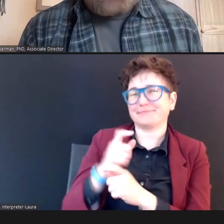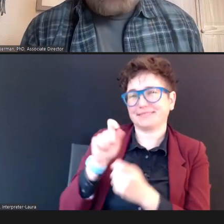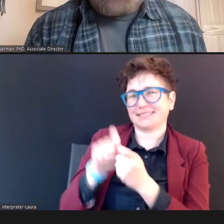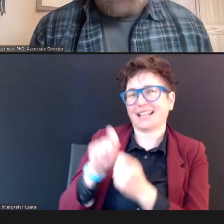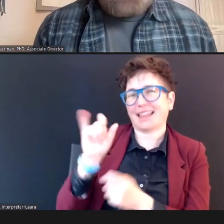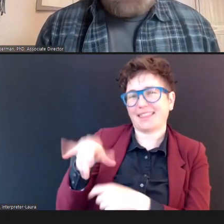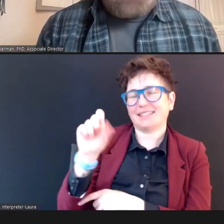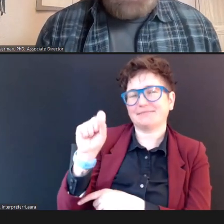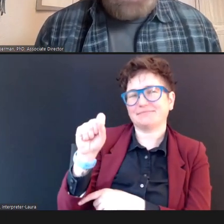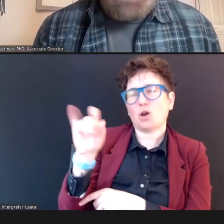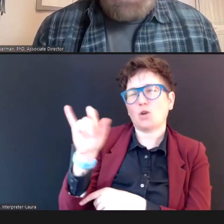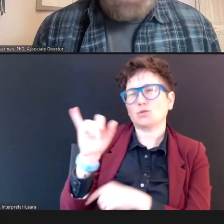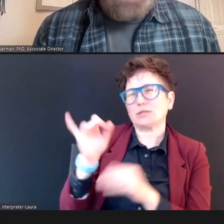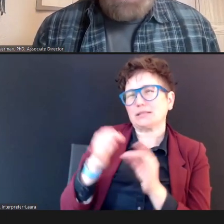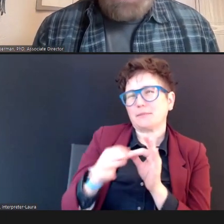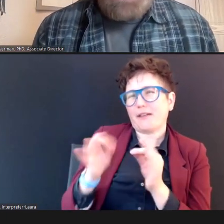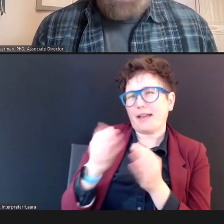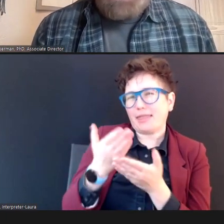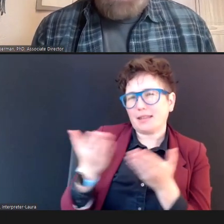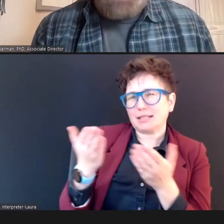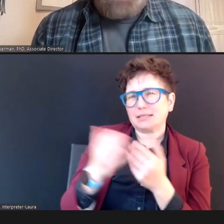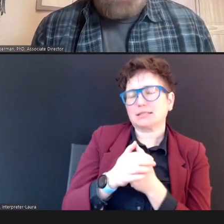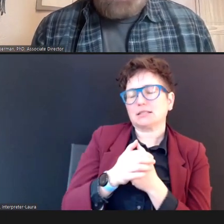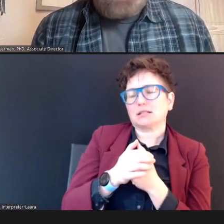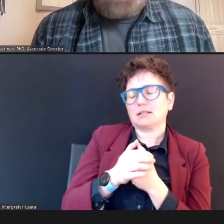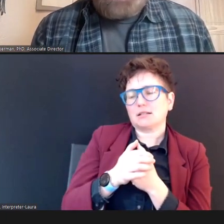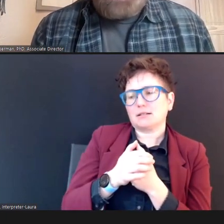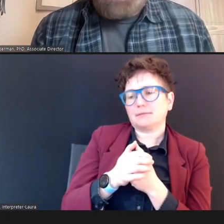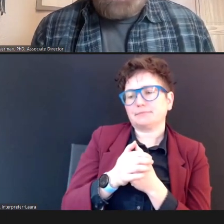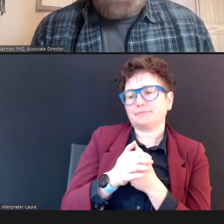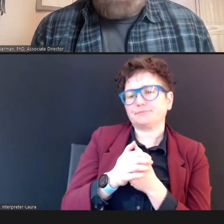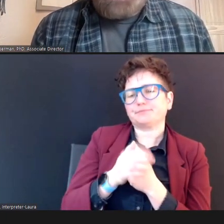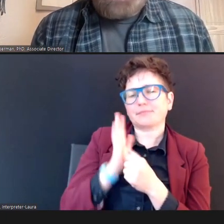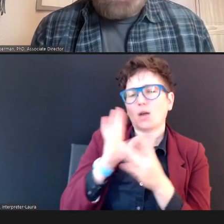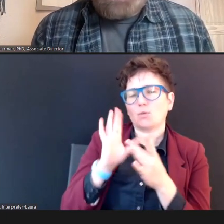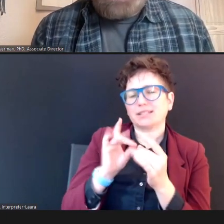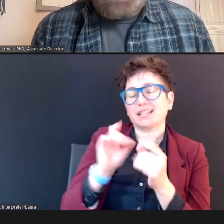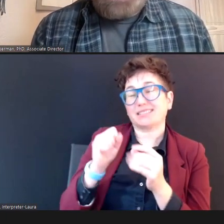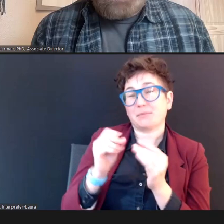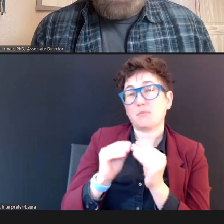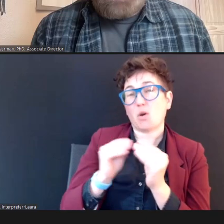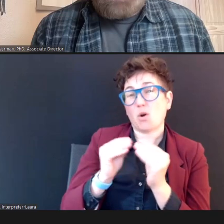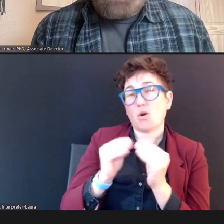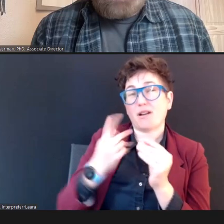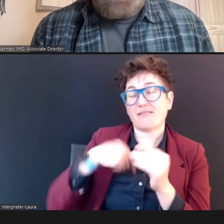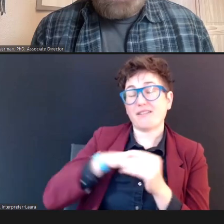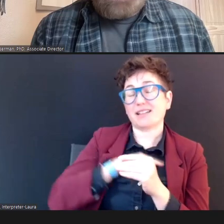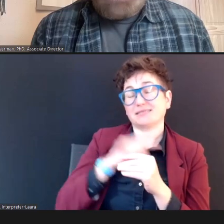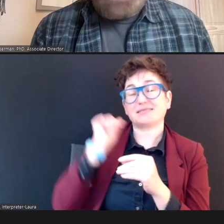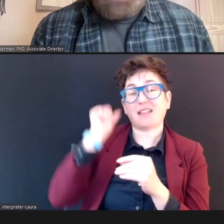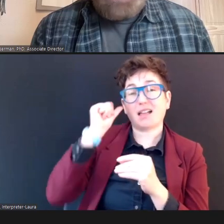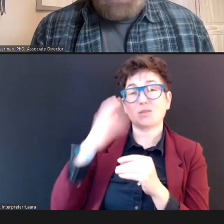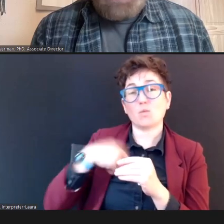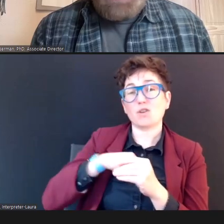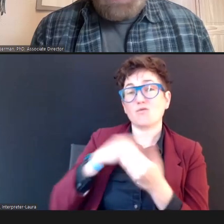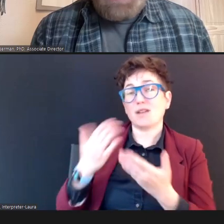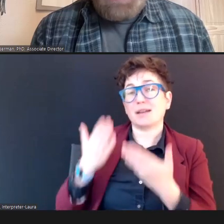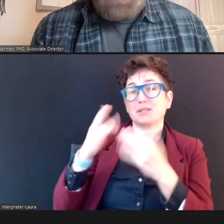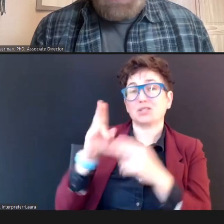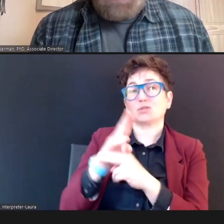would say more and more of us audiologists are recommending, the use of OAEs uniformly, with children, three years of age and